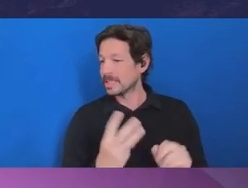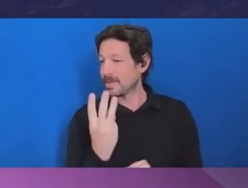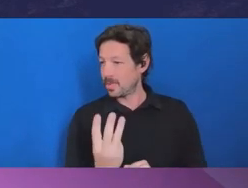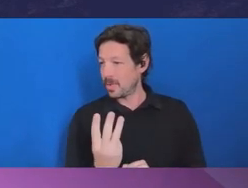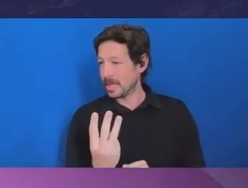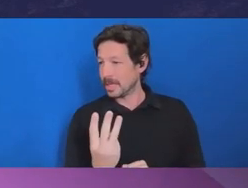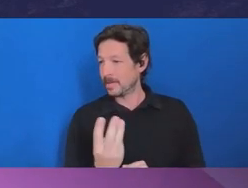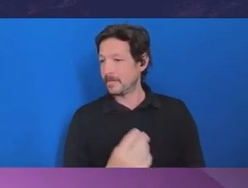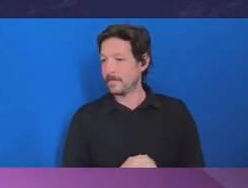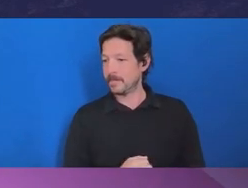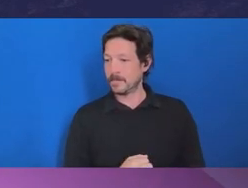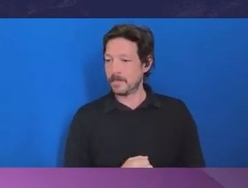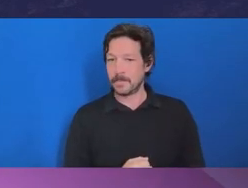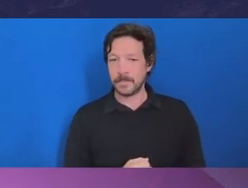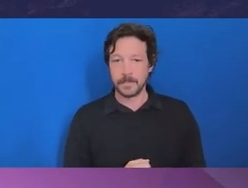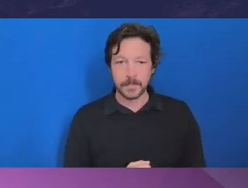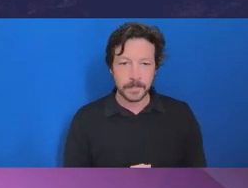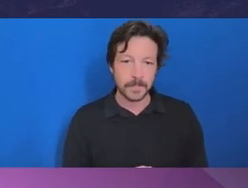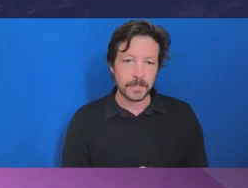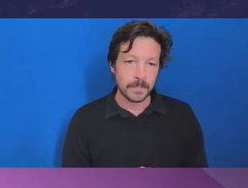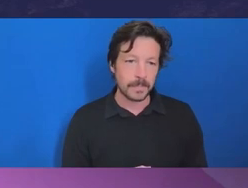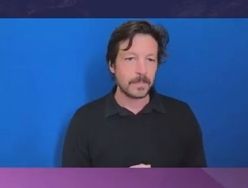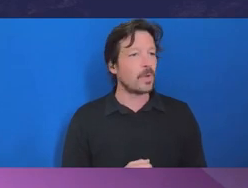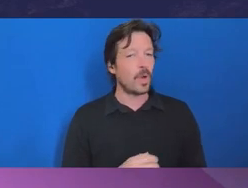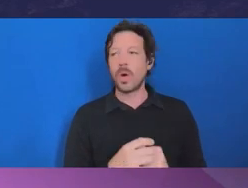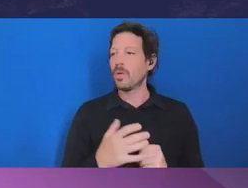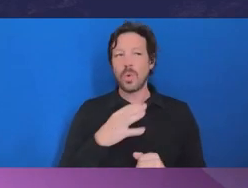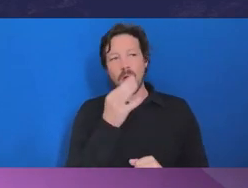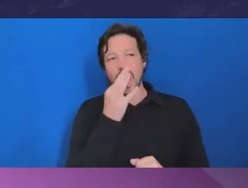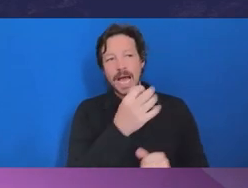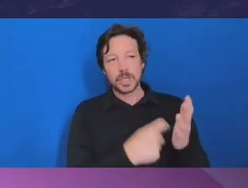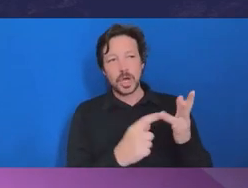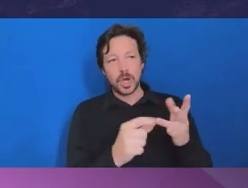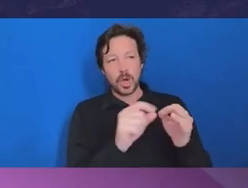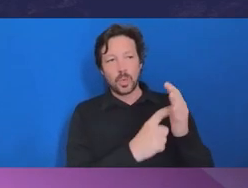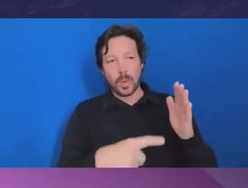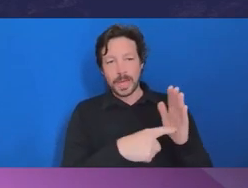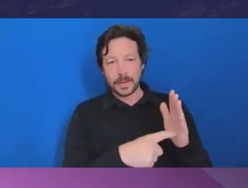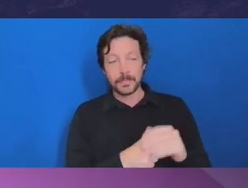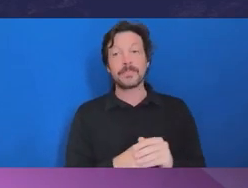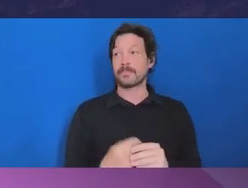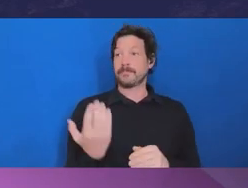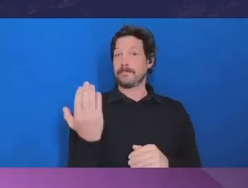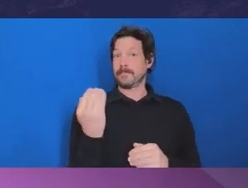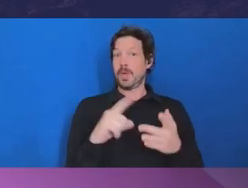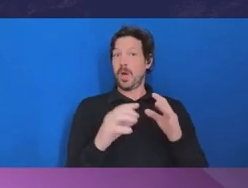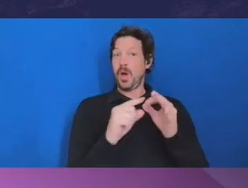I’ll refer this one to you, Robert, initially. So recent IBAC investigations have highlighted corruption risks